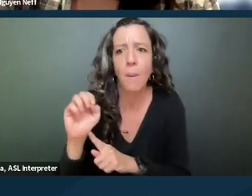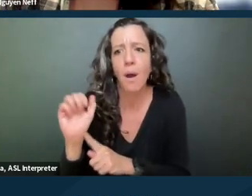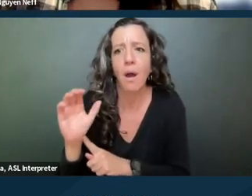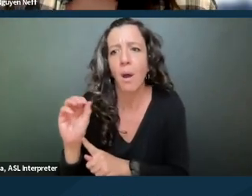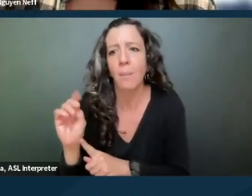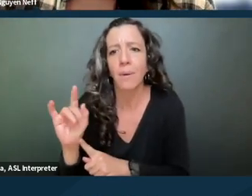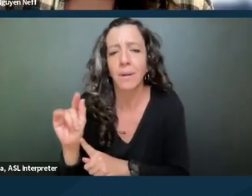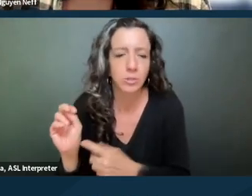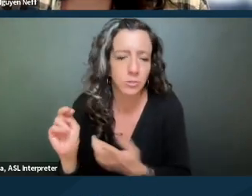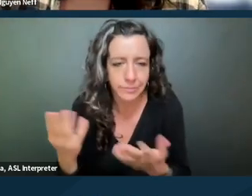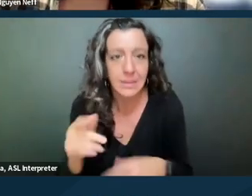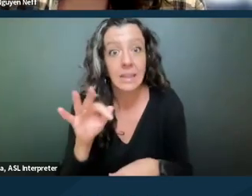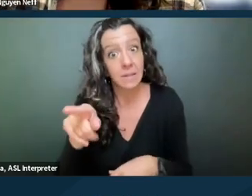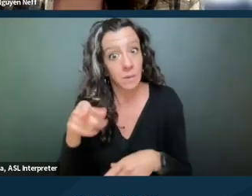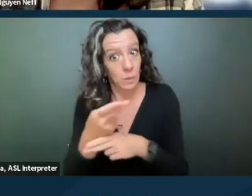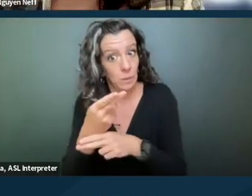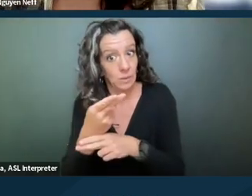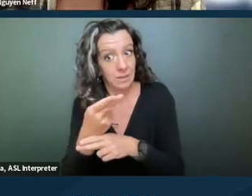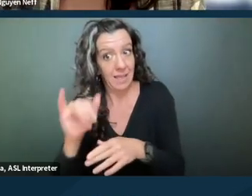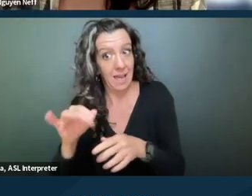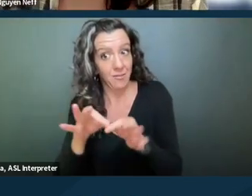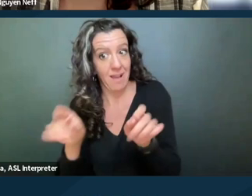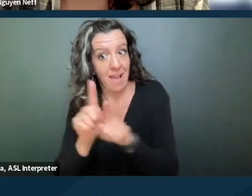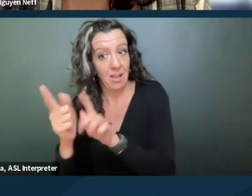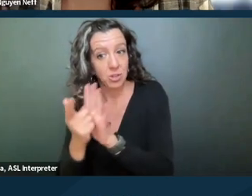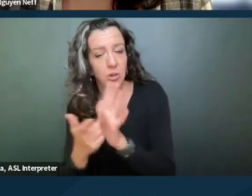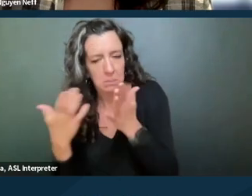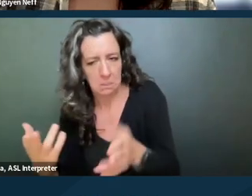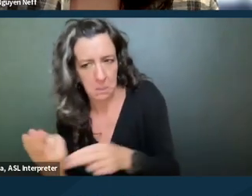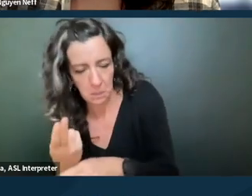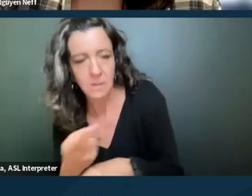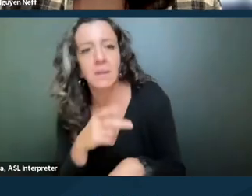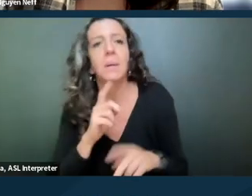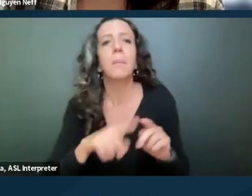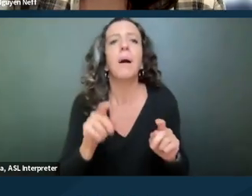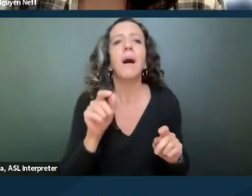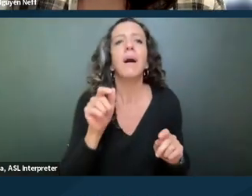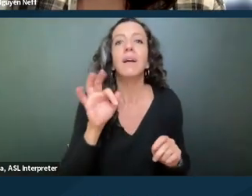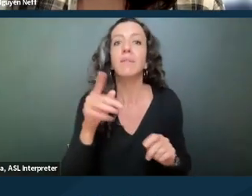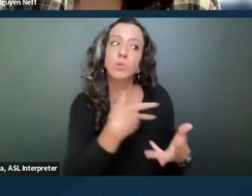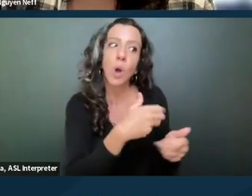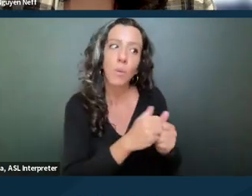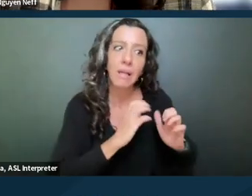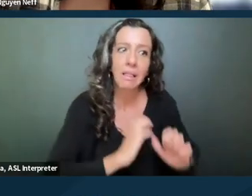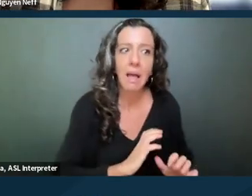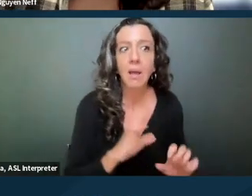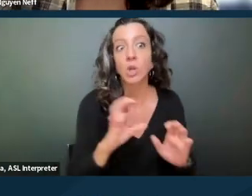if you're making that request, you should use that phrase. But point being, if you're talking to a client, if you're doing an intake and they say, well, I have a disability